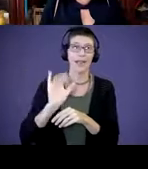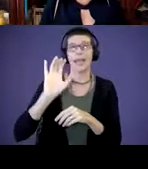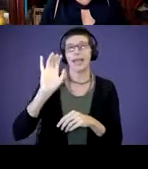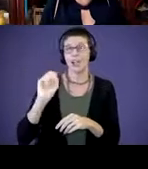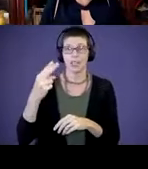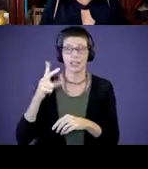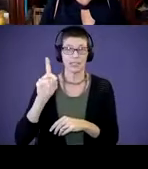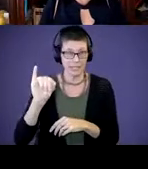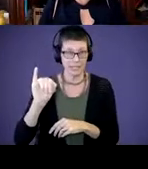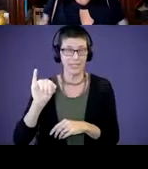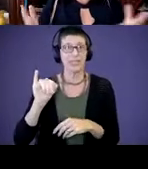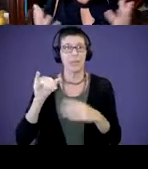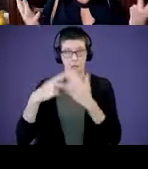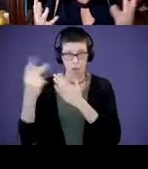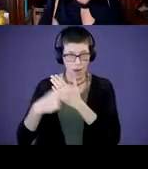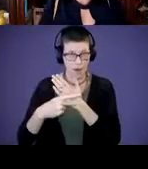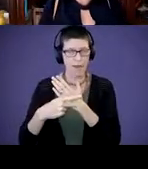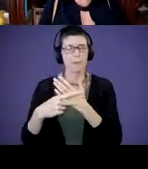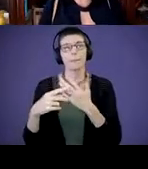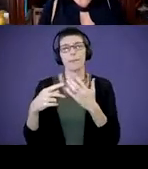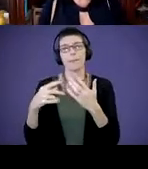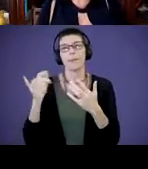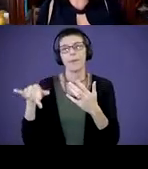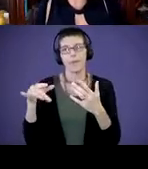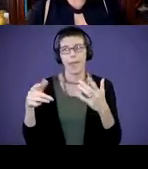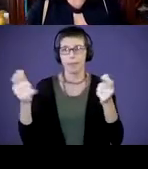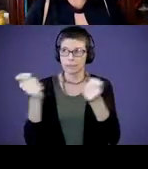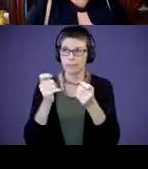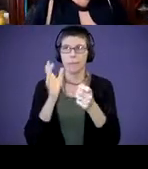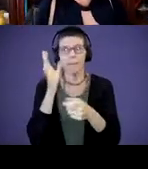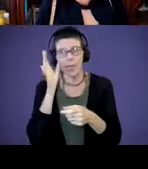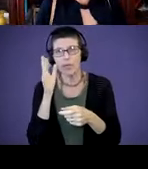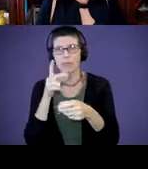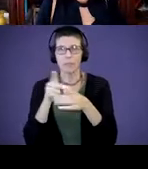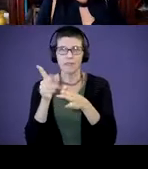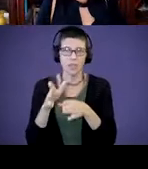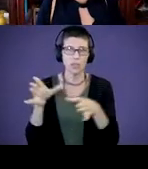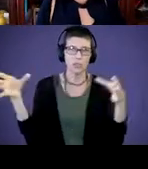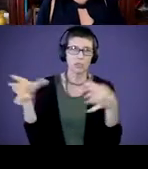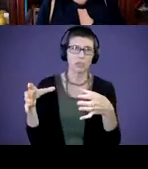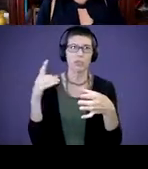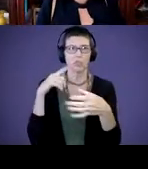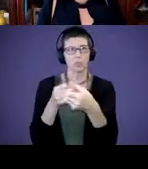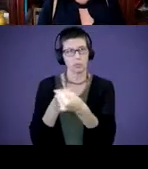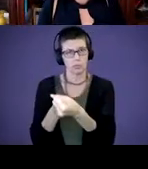EHDI program brings together parents and professionals all in support of children who are